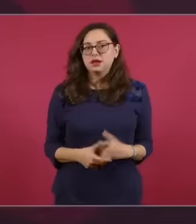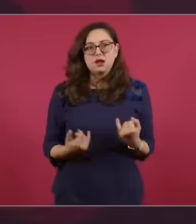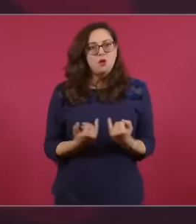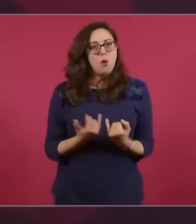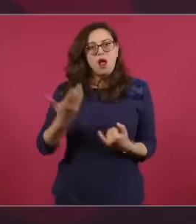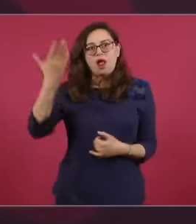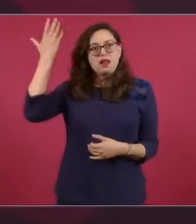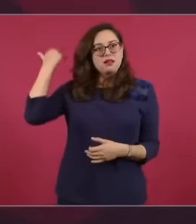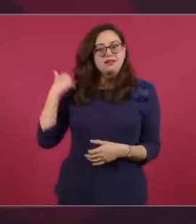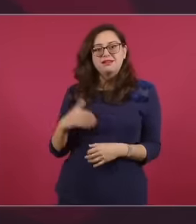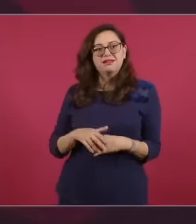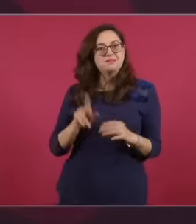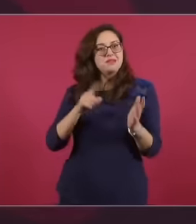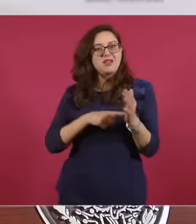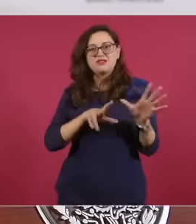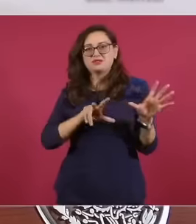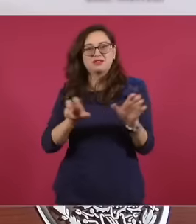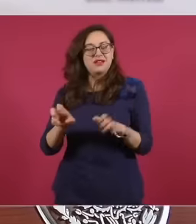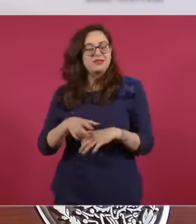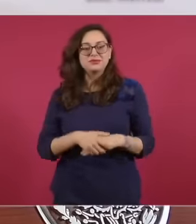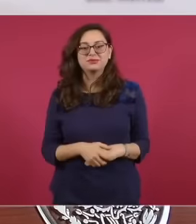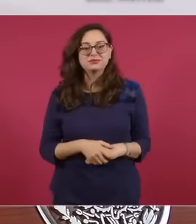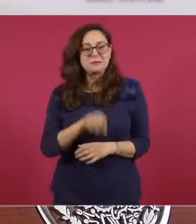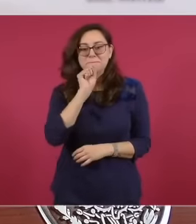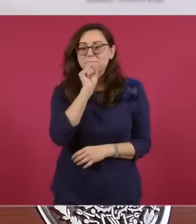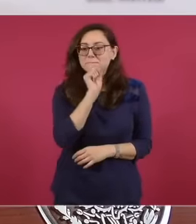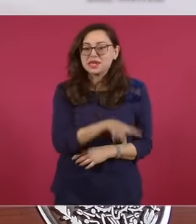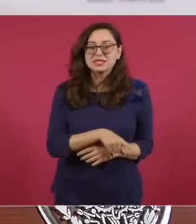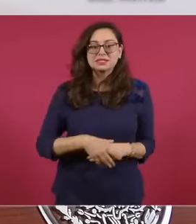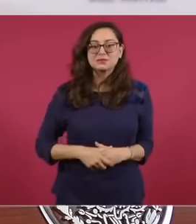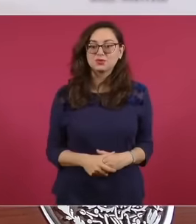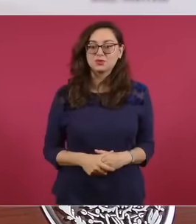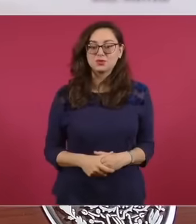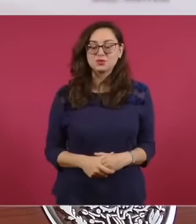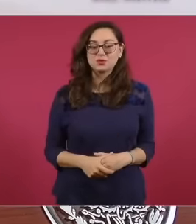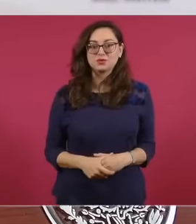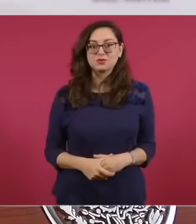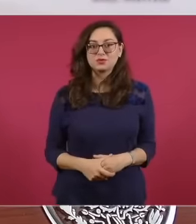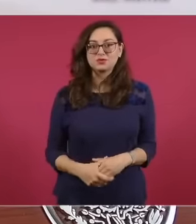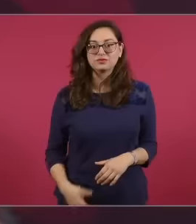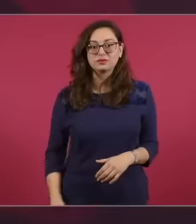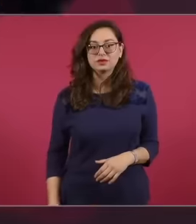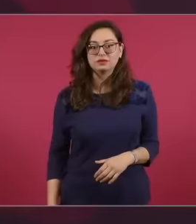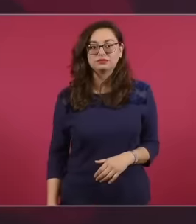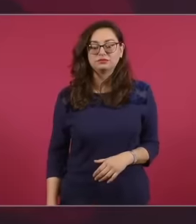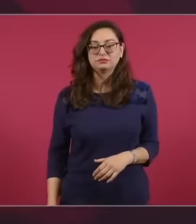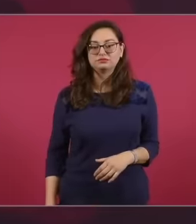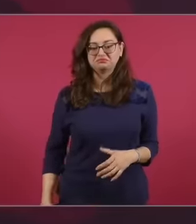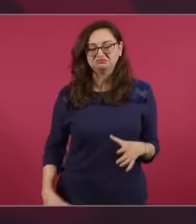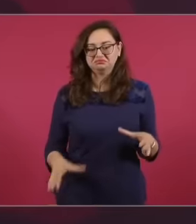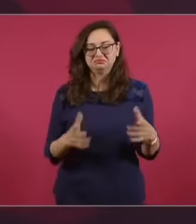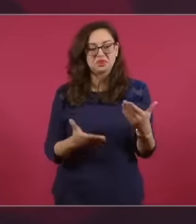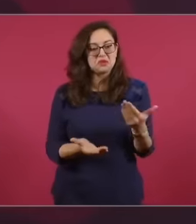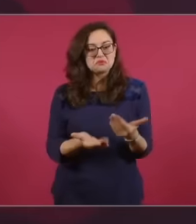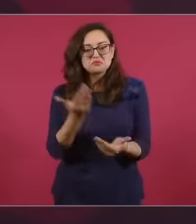Morelos A handful of potentates